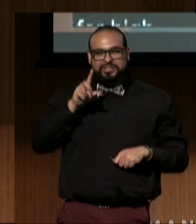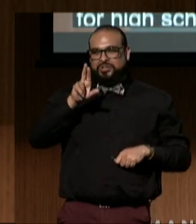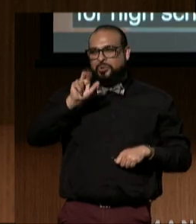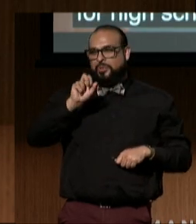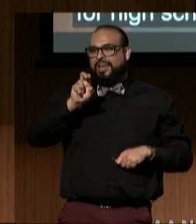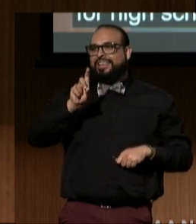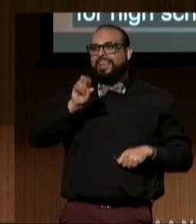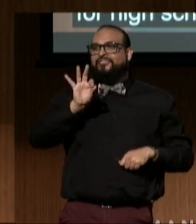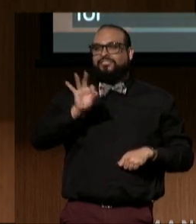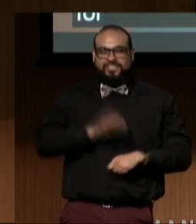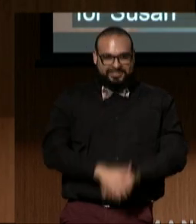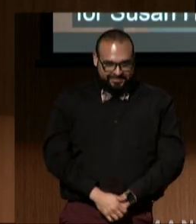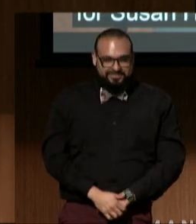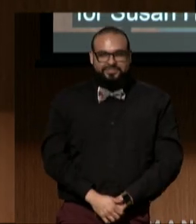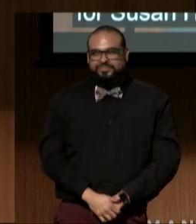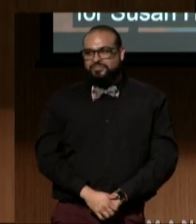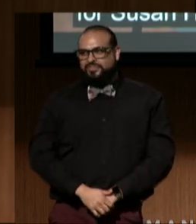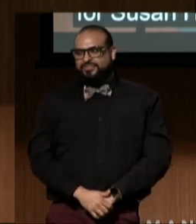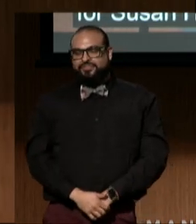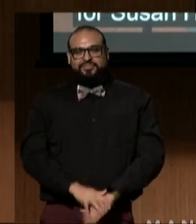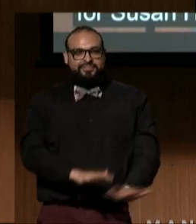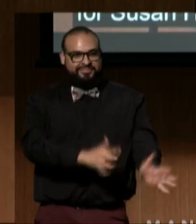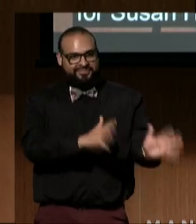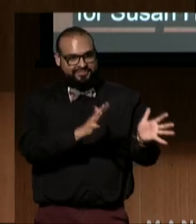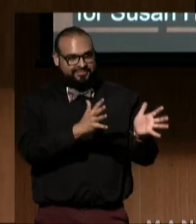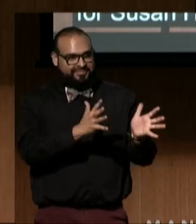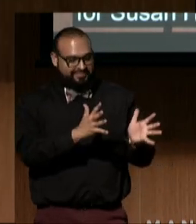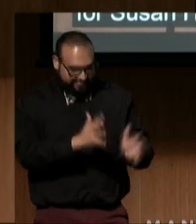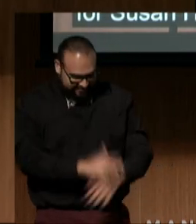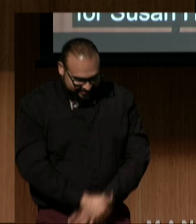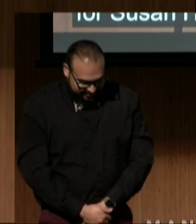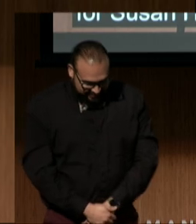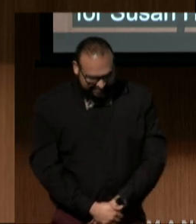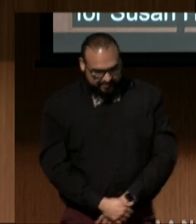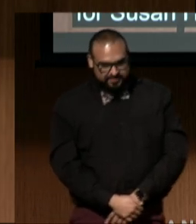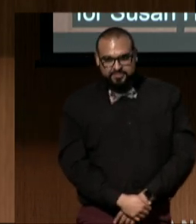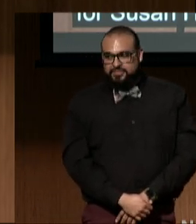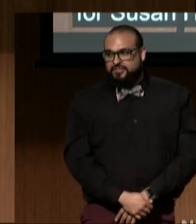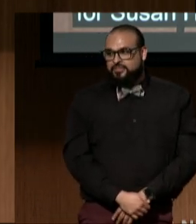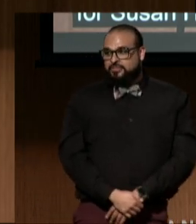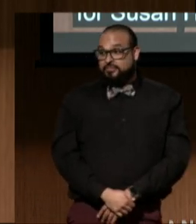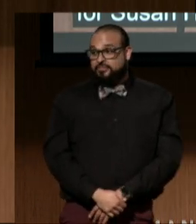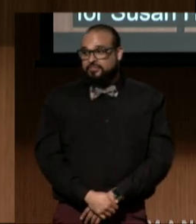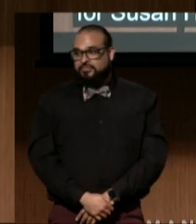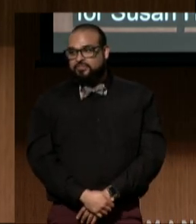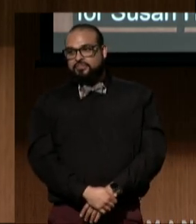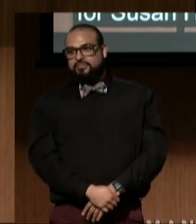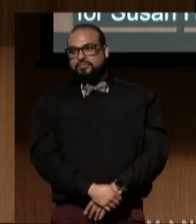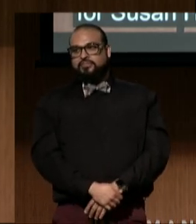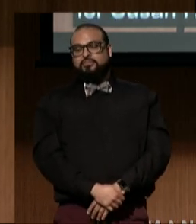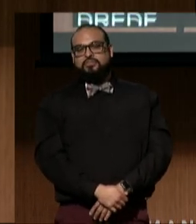(audience applauding) (audience whooping)